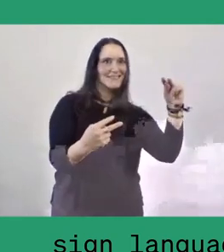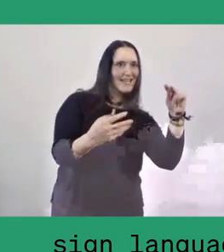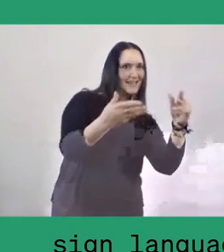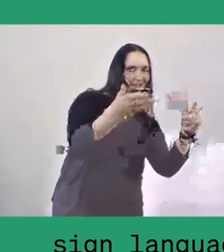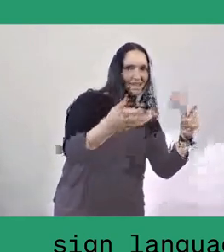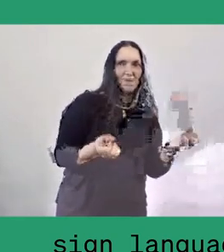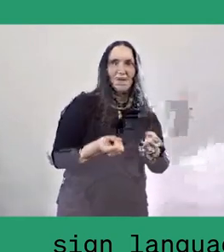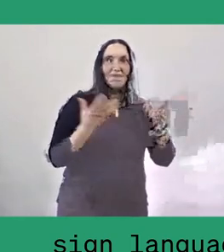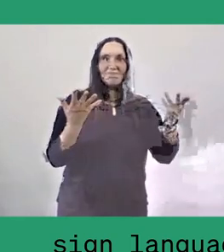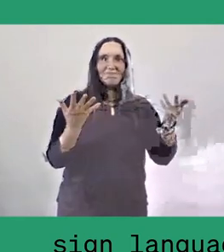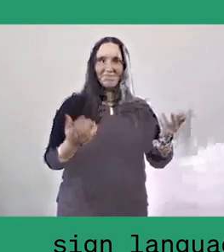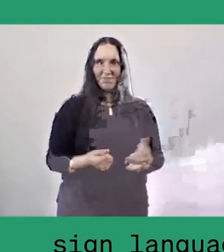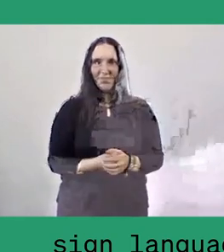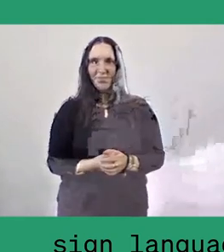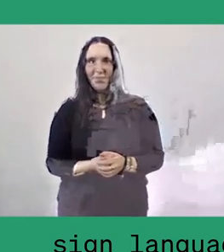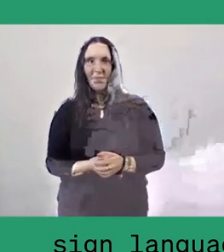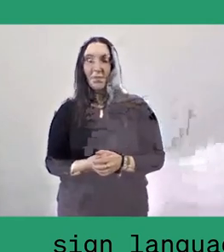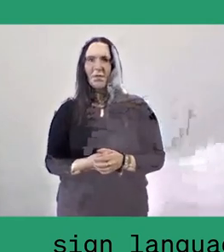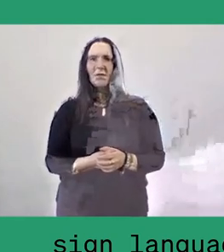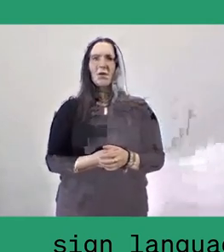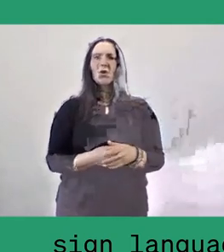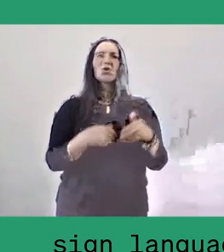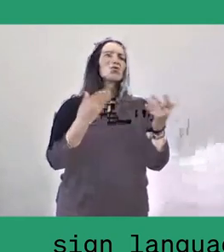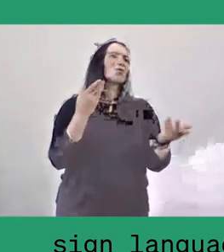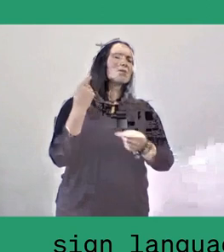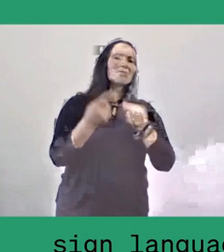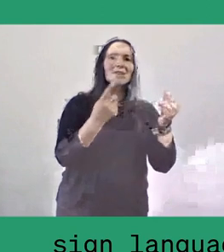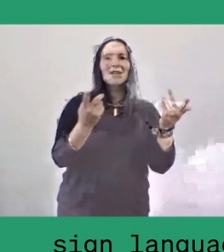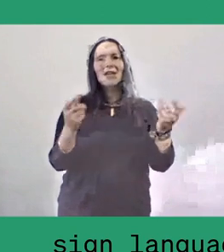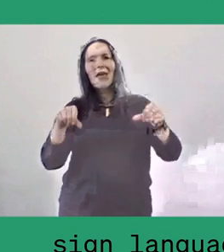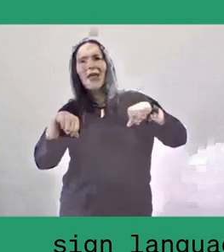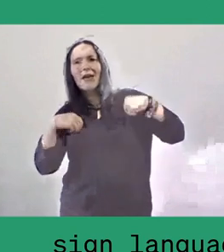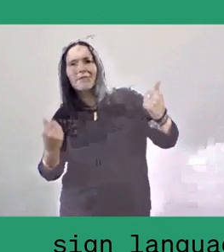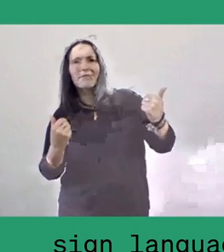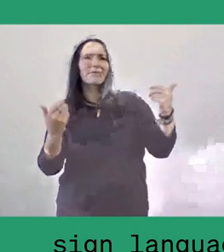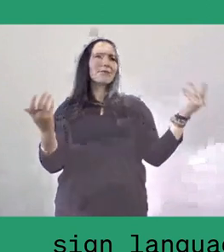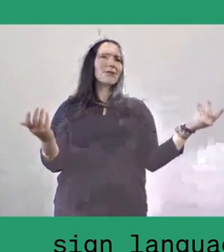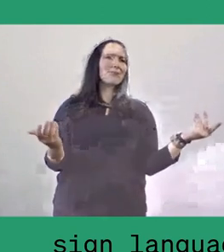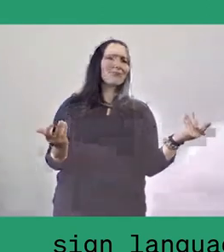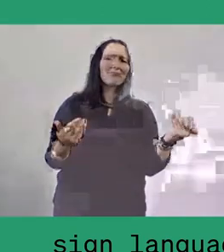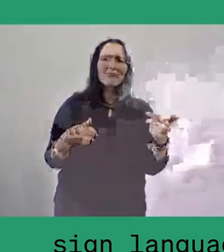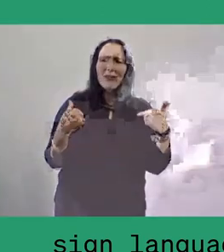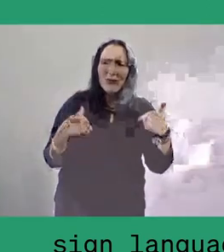is usually light, full of life, humour and festivity and fun.